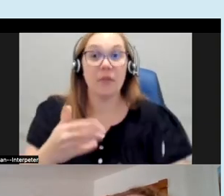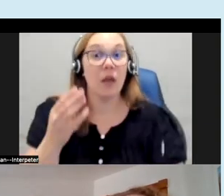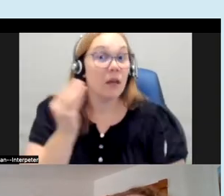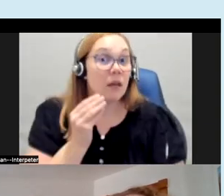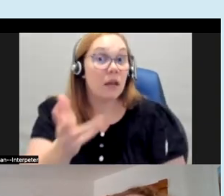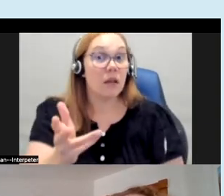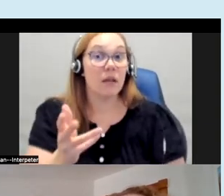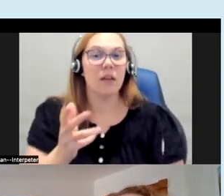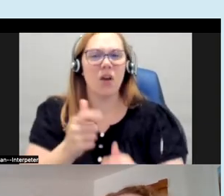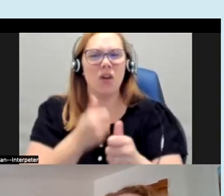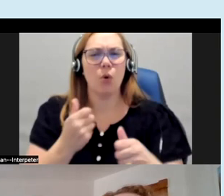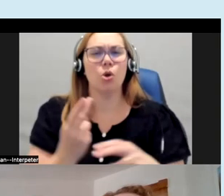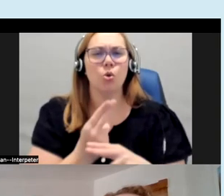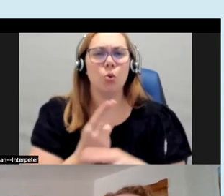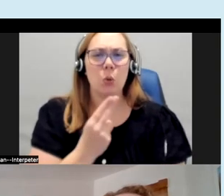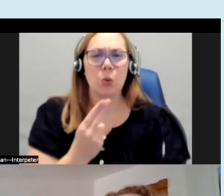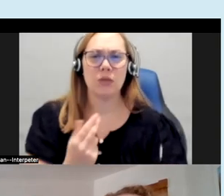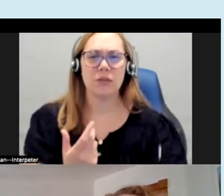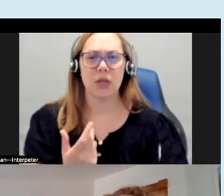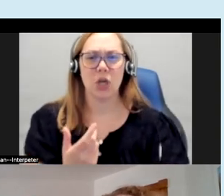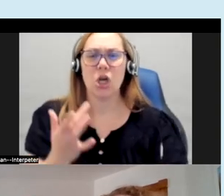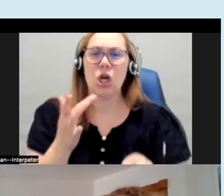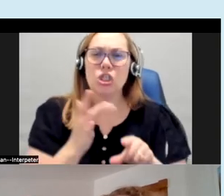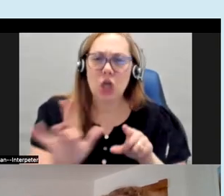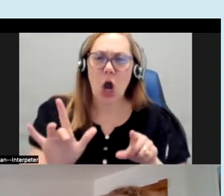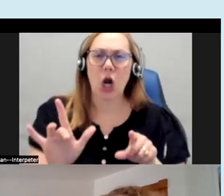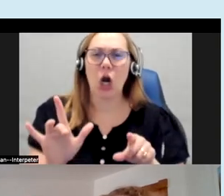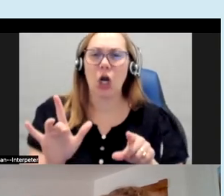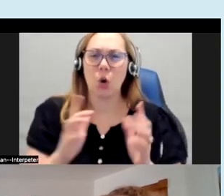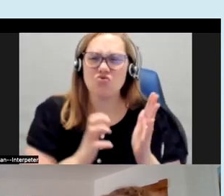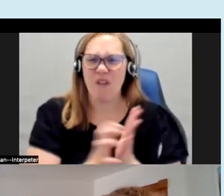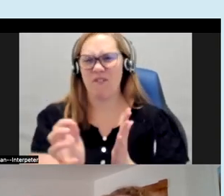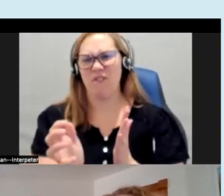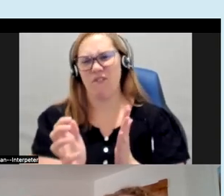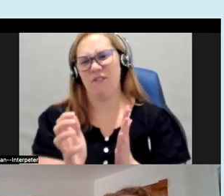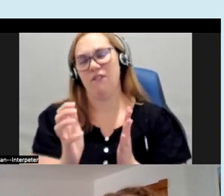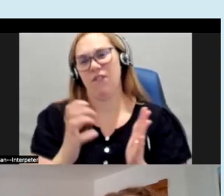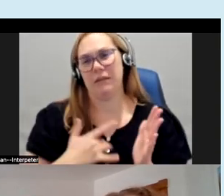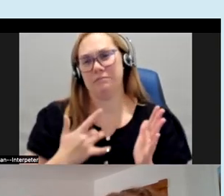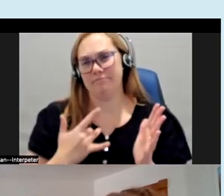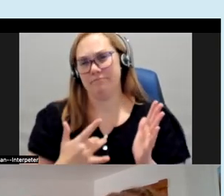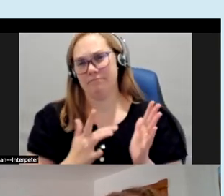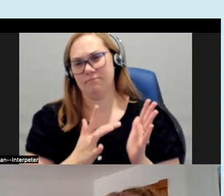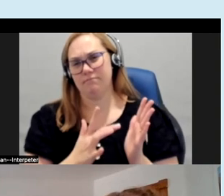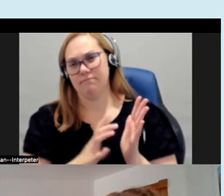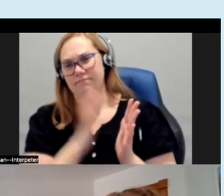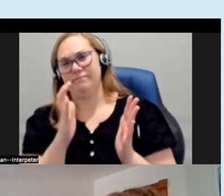avoid using anything um sharp or overly rough in texture that could potentially hurt an audience